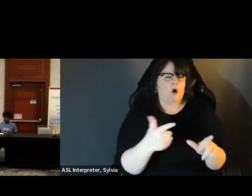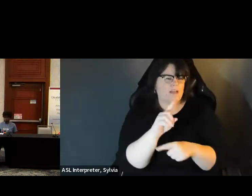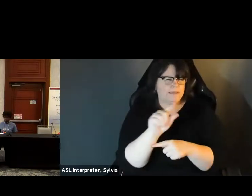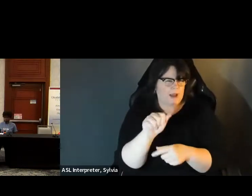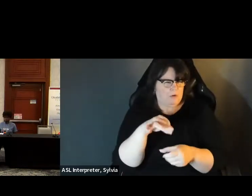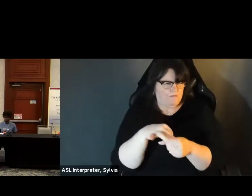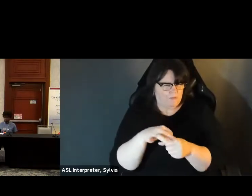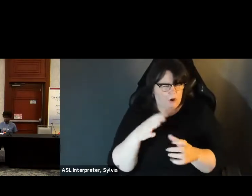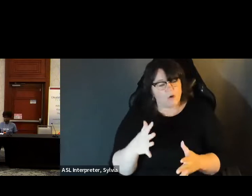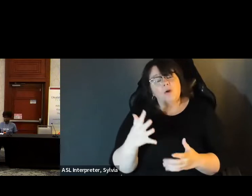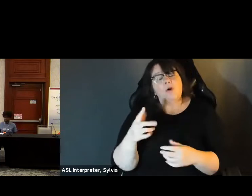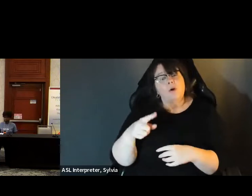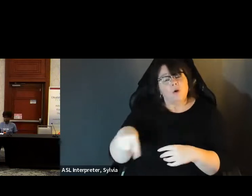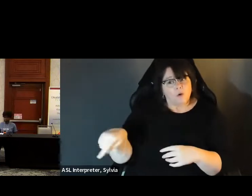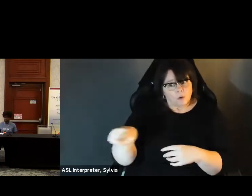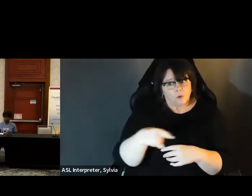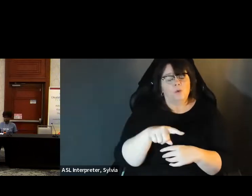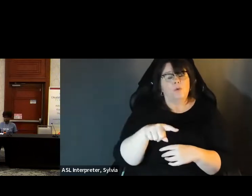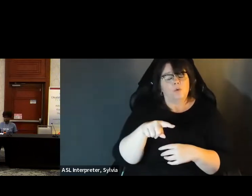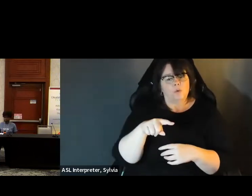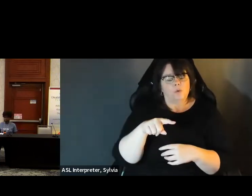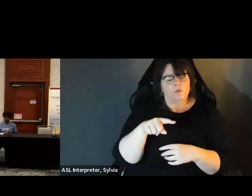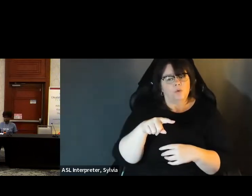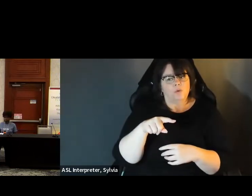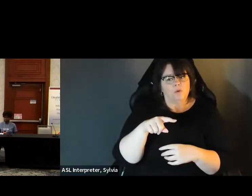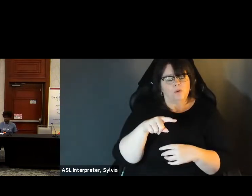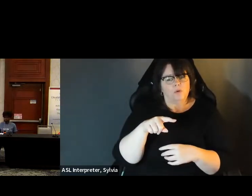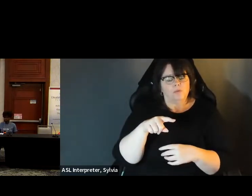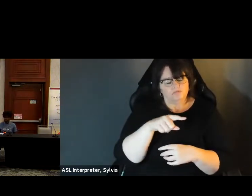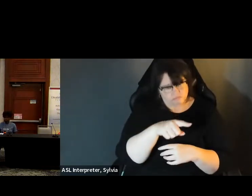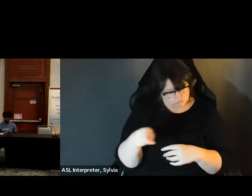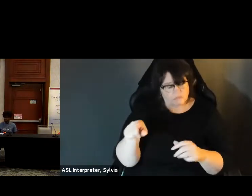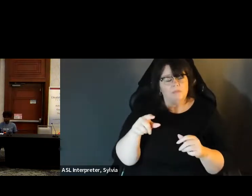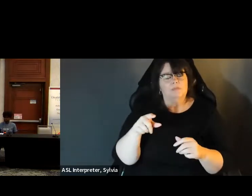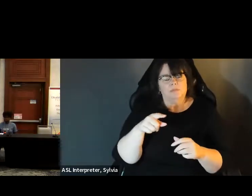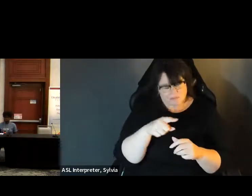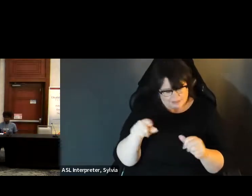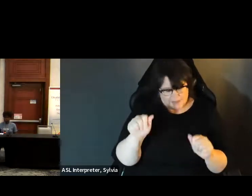step of accessible vote by mail and ballot marking delivered to all voters with disabilities and as an earlier able to reach out to your state you know, or reach out to your local elections.